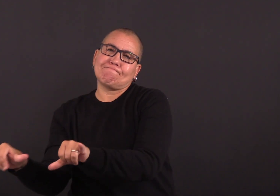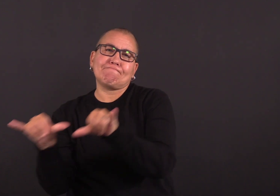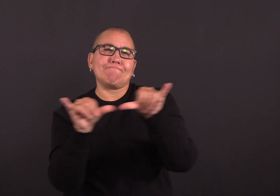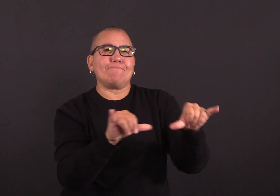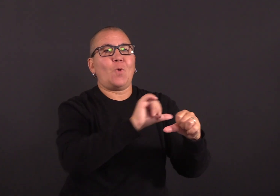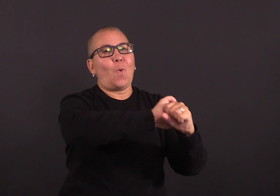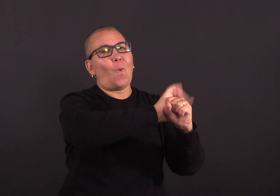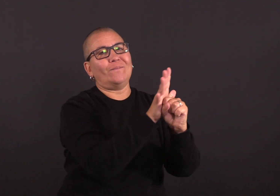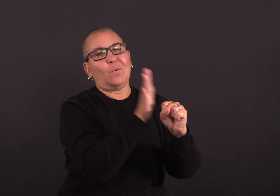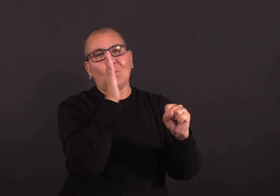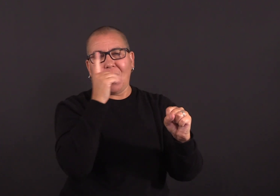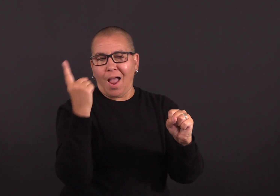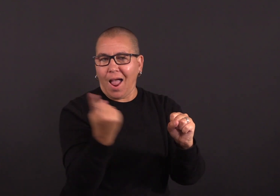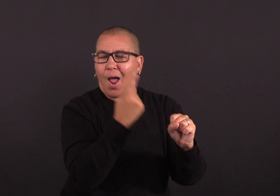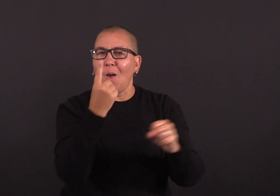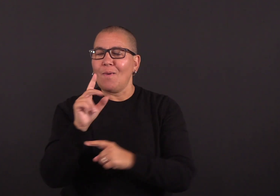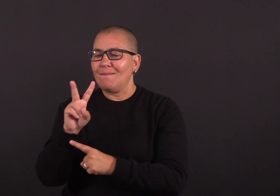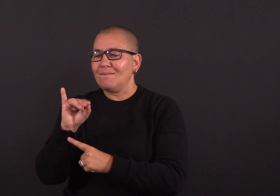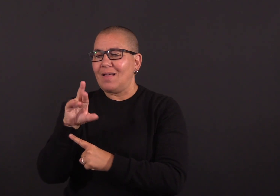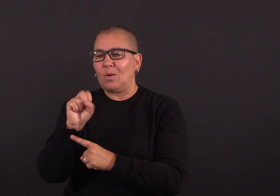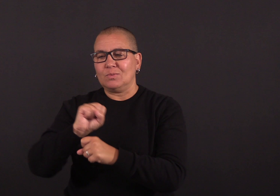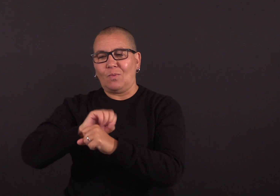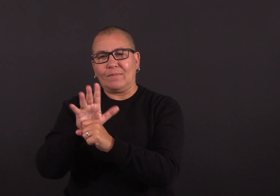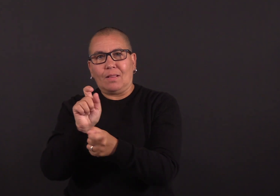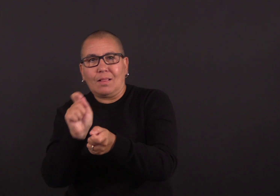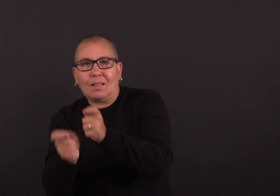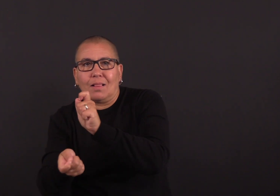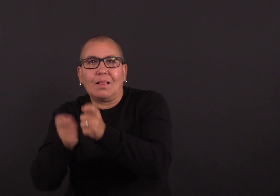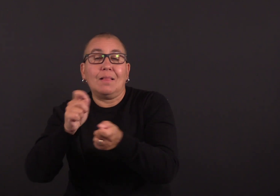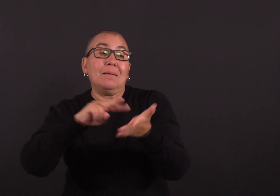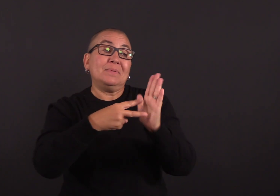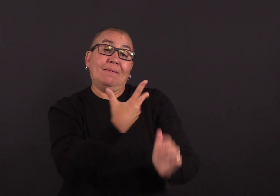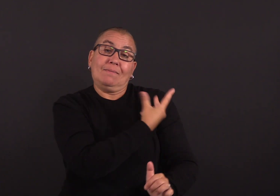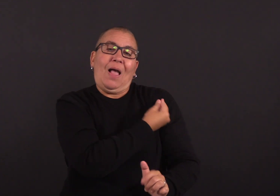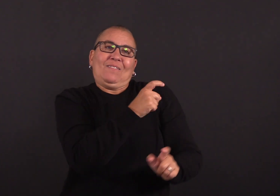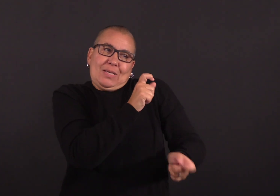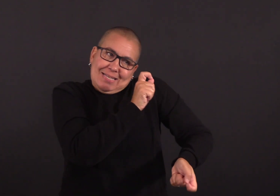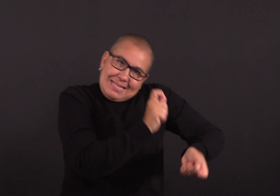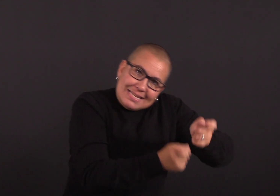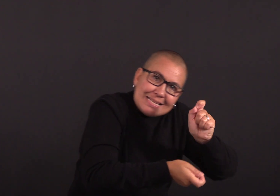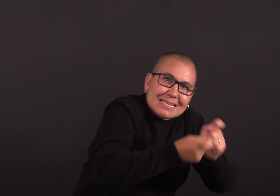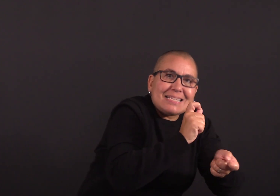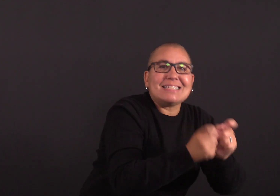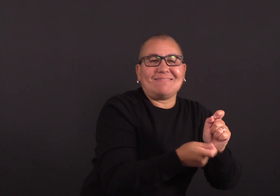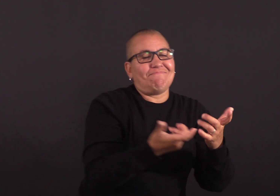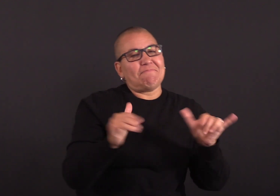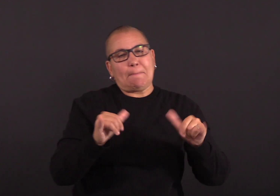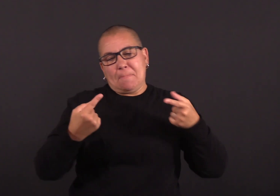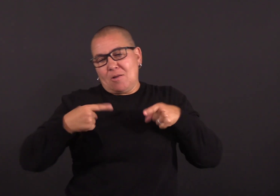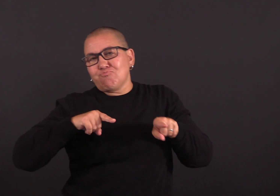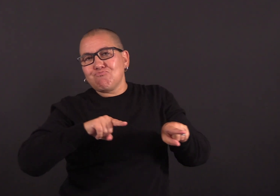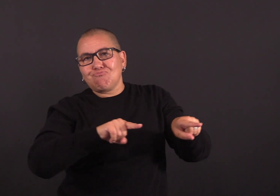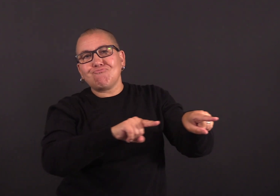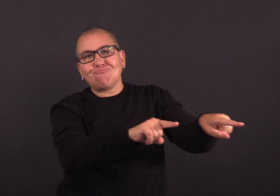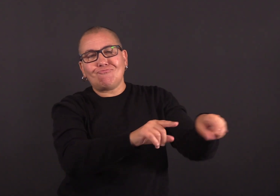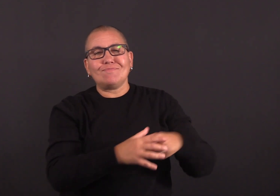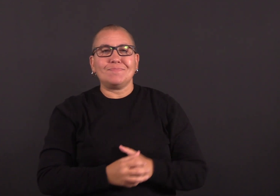Antiviral medications, such as Paxlovid, should also work against EG.5, and at-home rapid tests